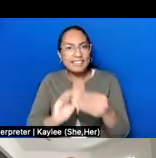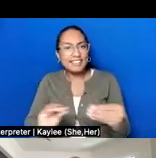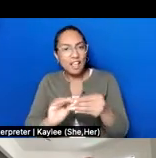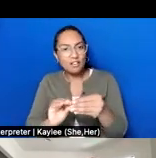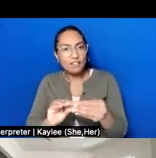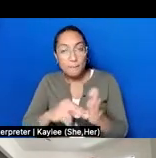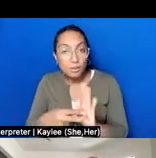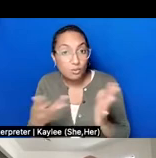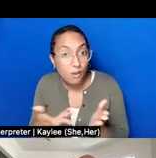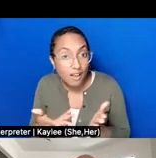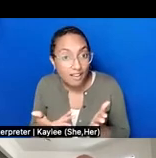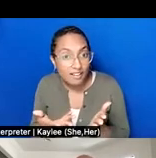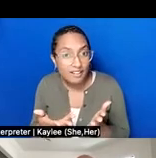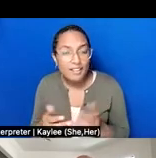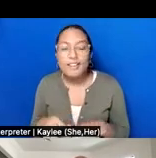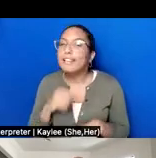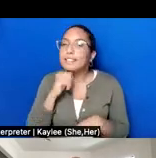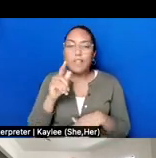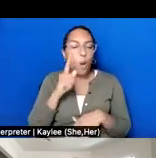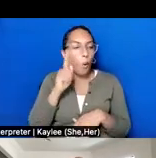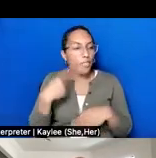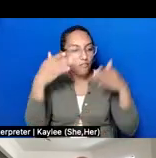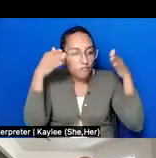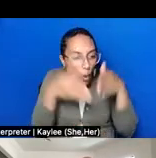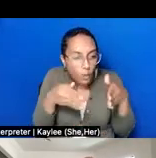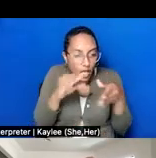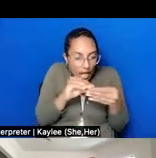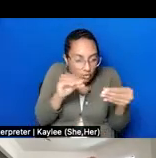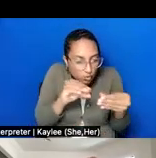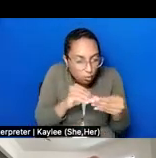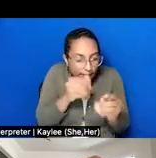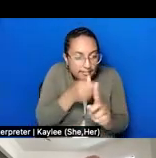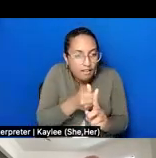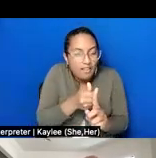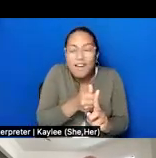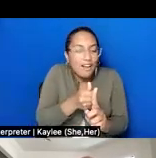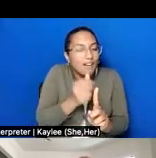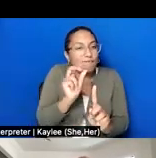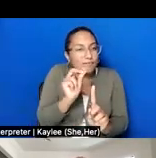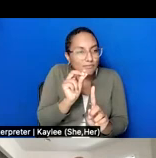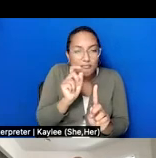beyond the stories we tell. It means thinking about the stories we listen to. And narrative